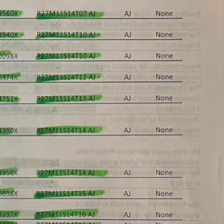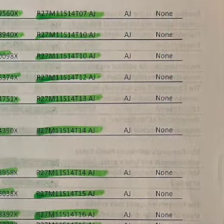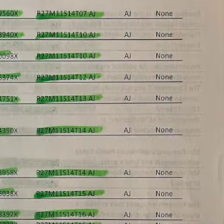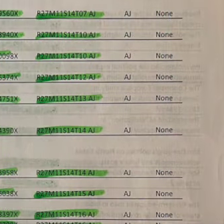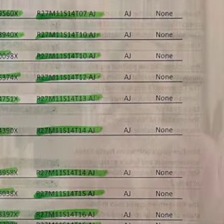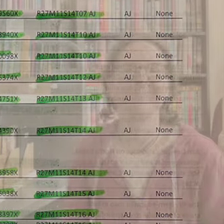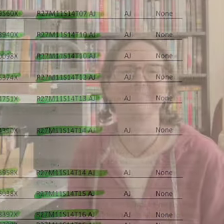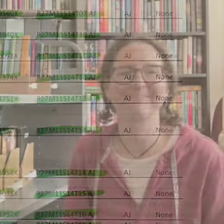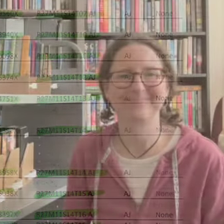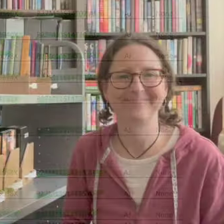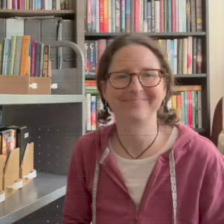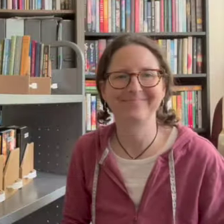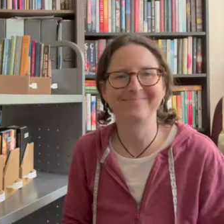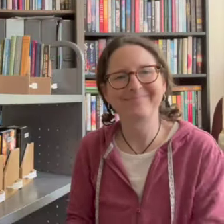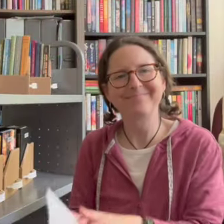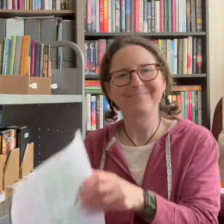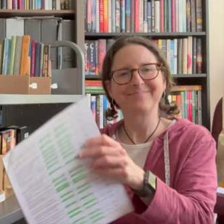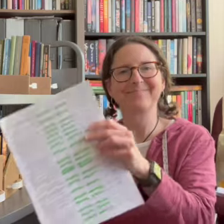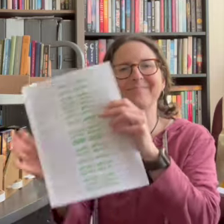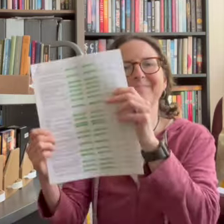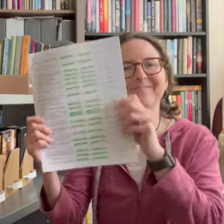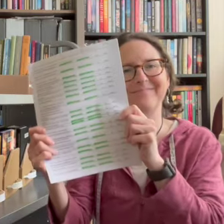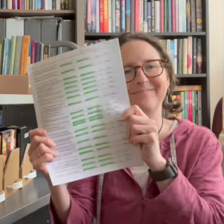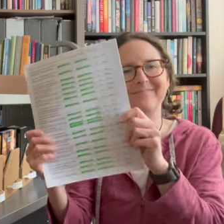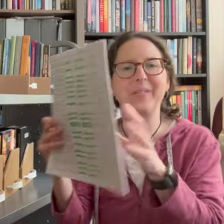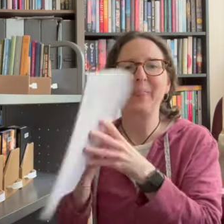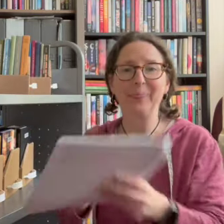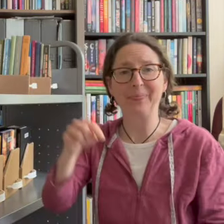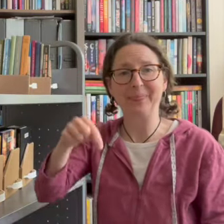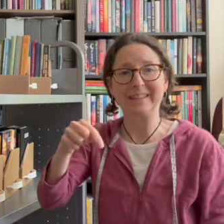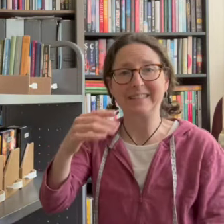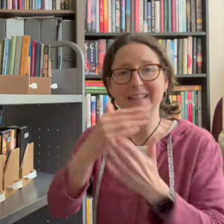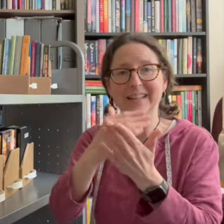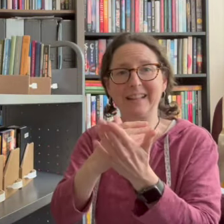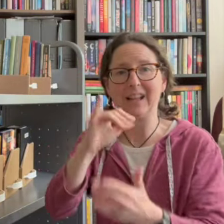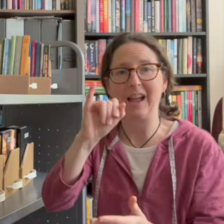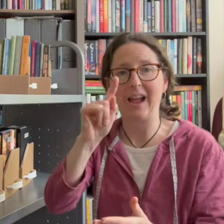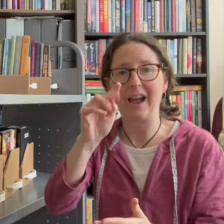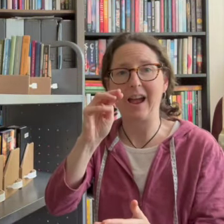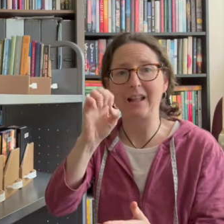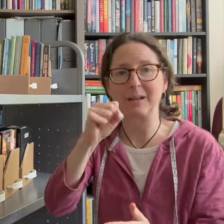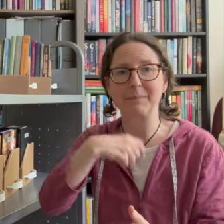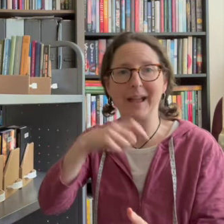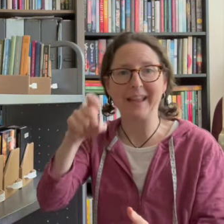this is the list of items that i need to de-accessionize